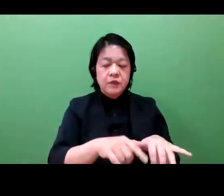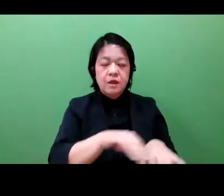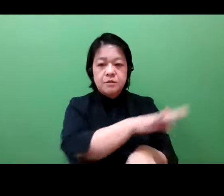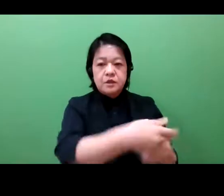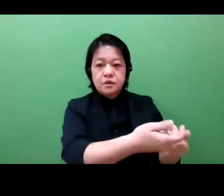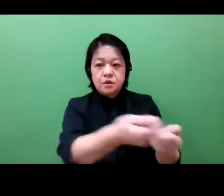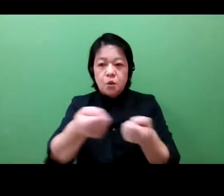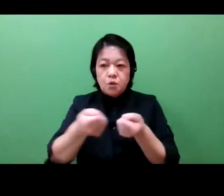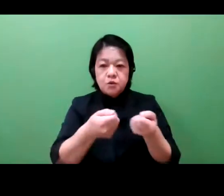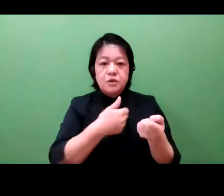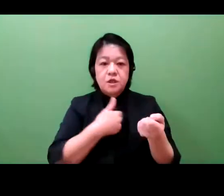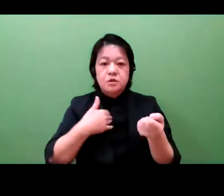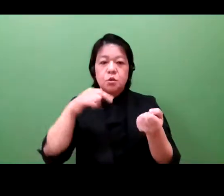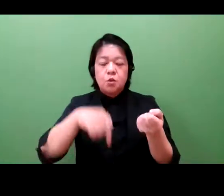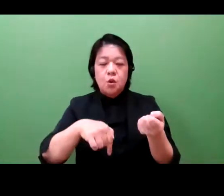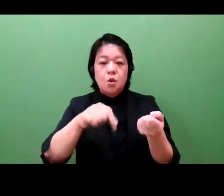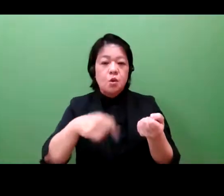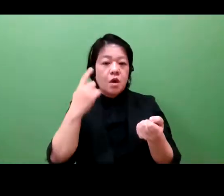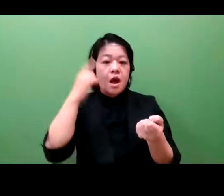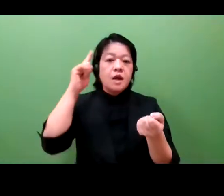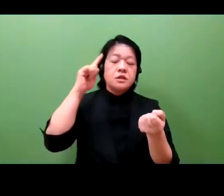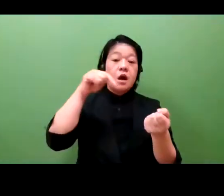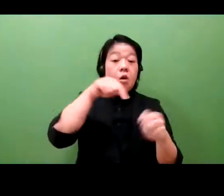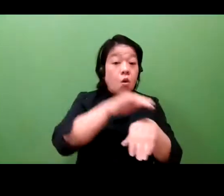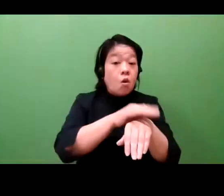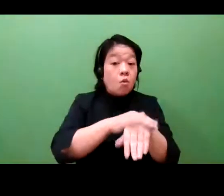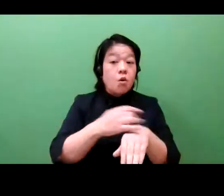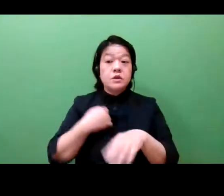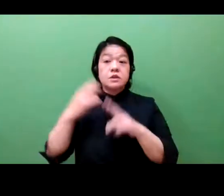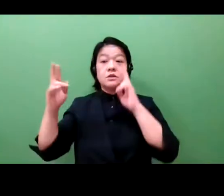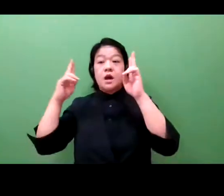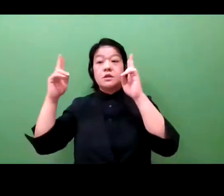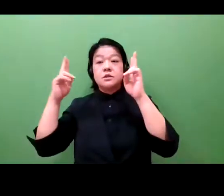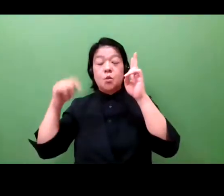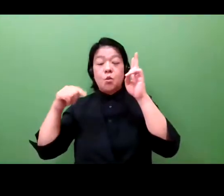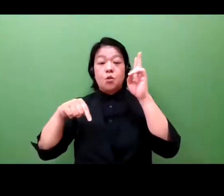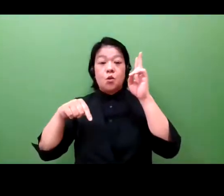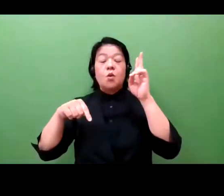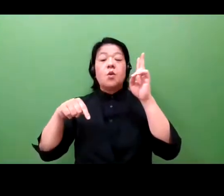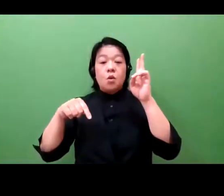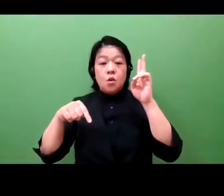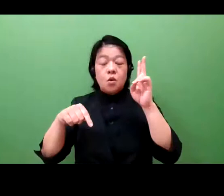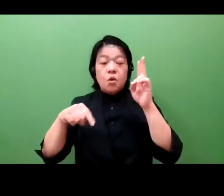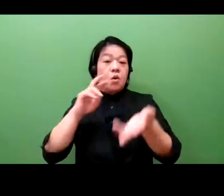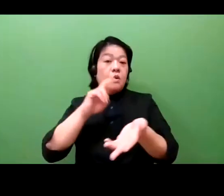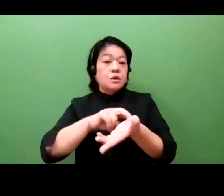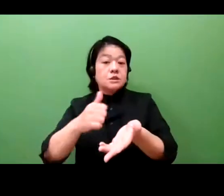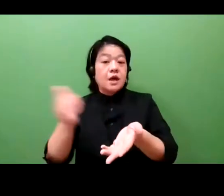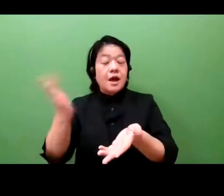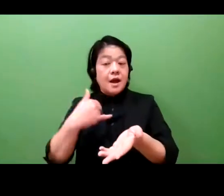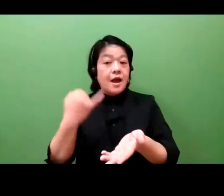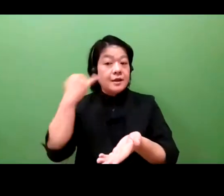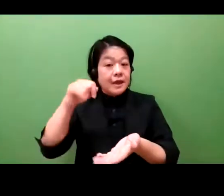to be able to share prescription experiences with other doctors. This idea is unique to us.